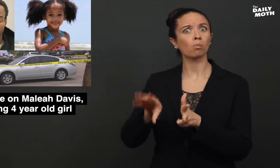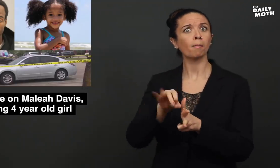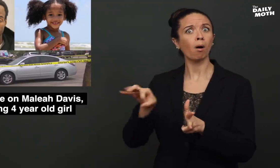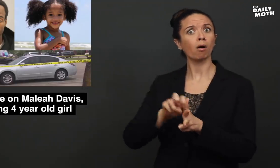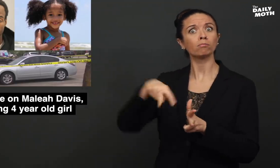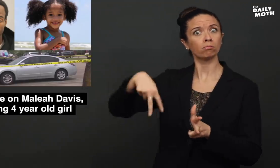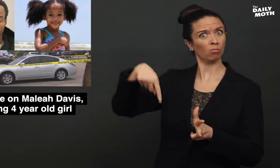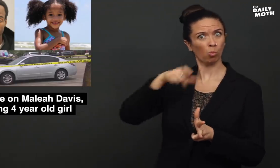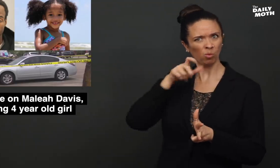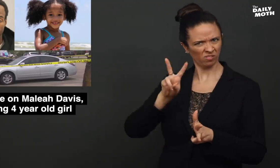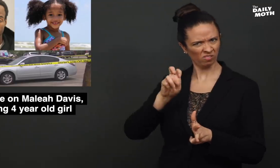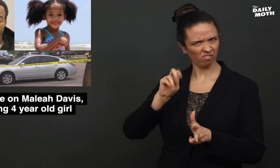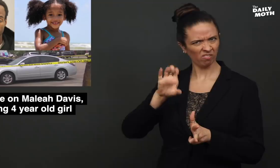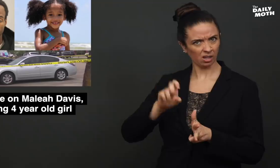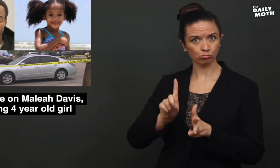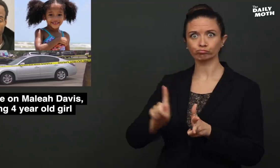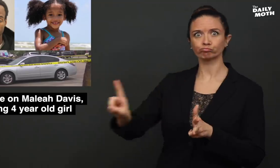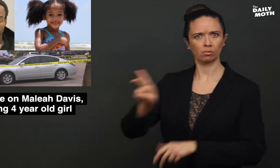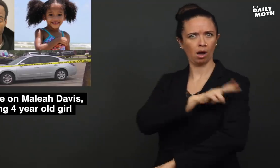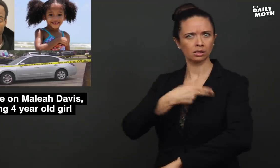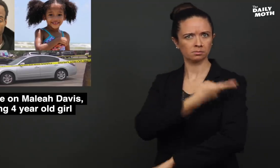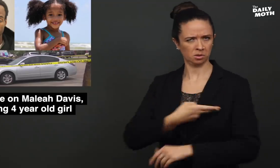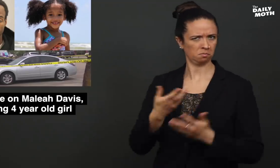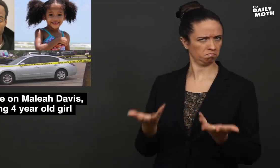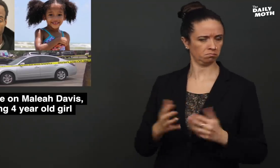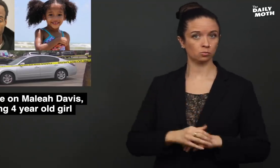drop off Vence at a hospital.